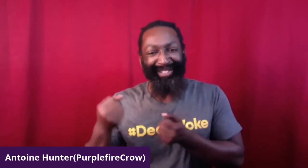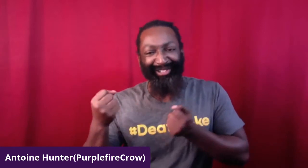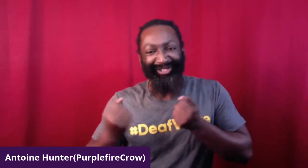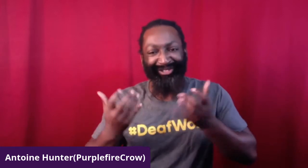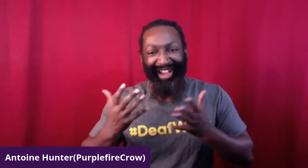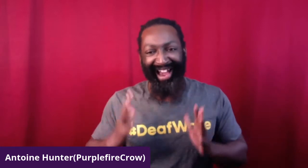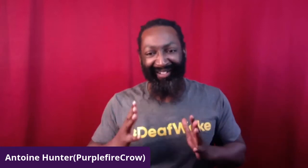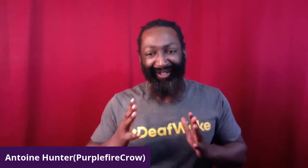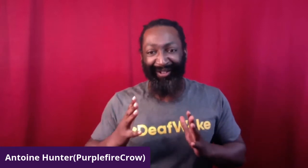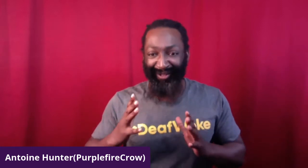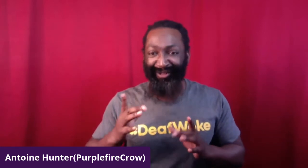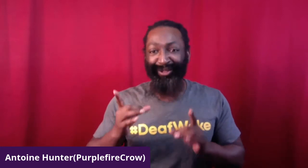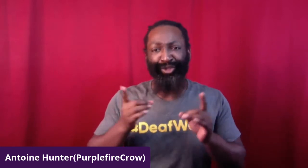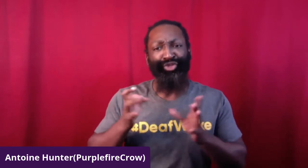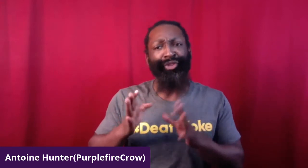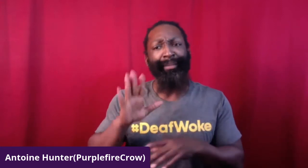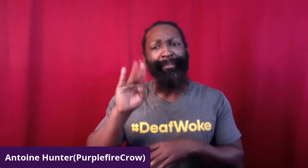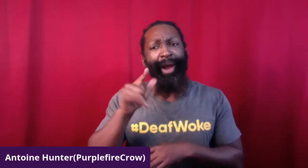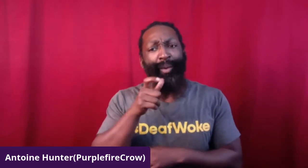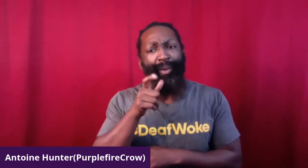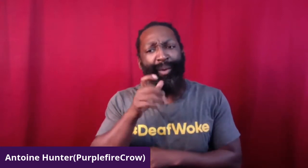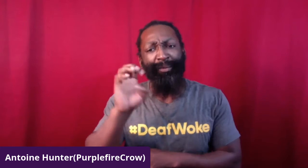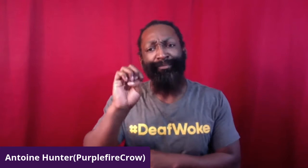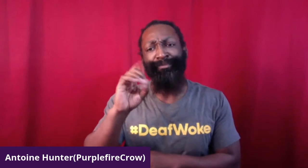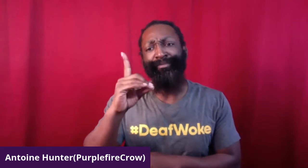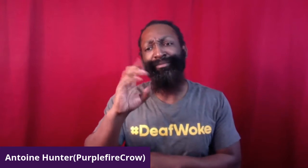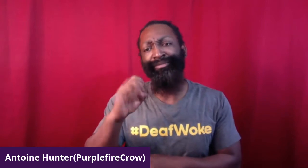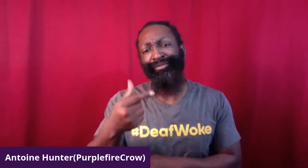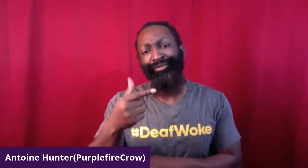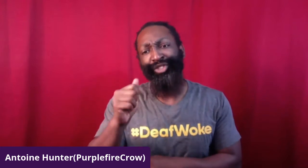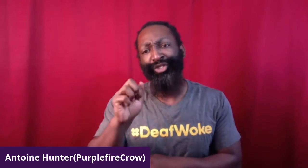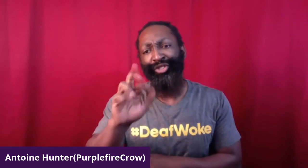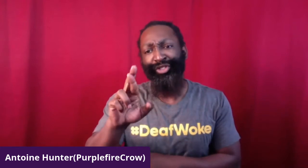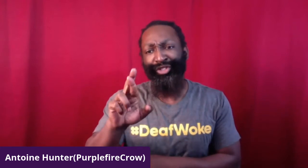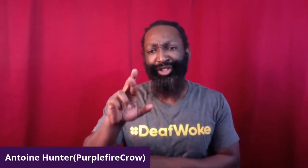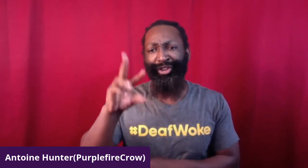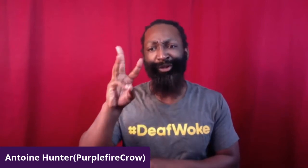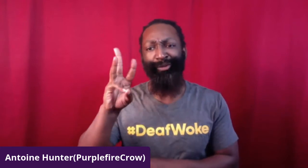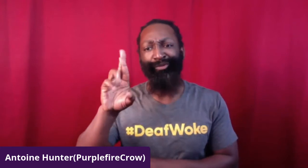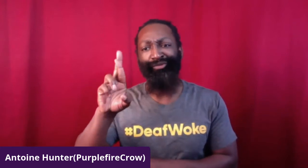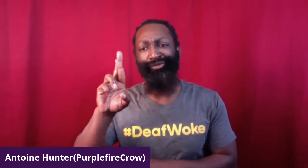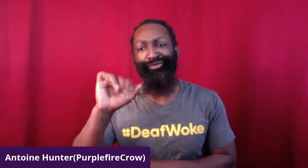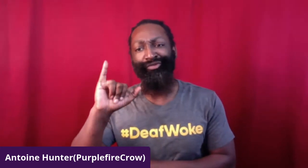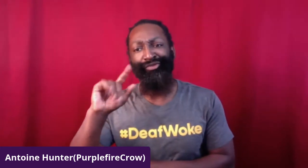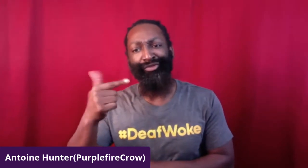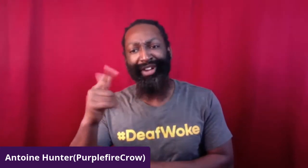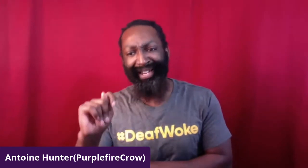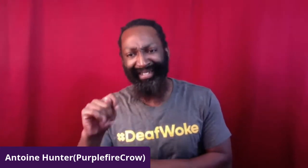in "Baby Driver" and that was directed by Edgar Wright